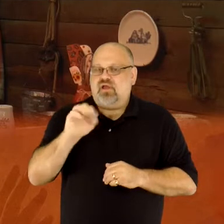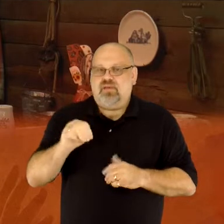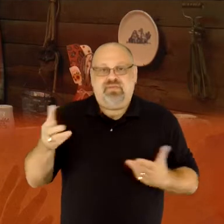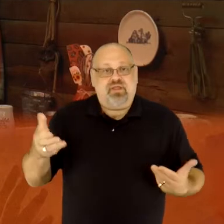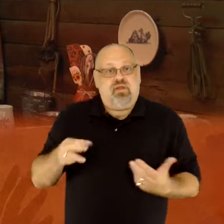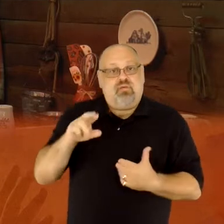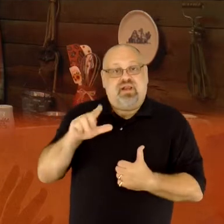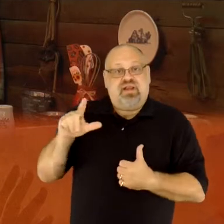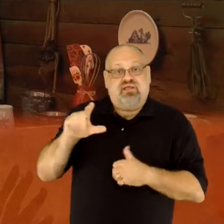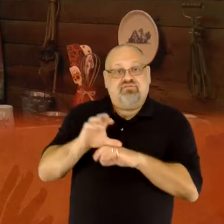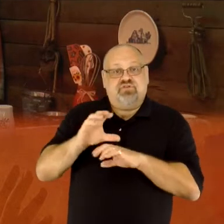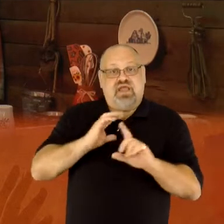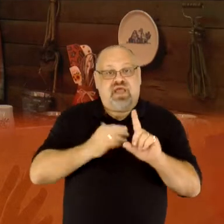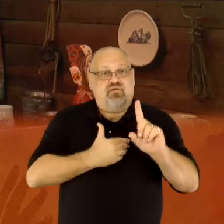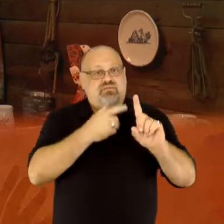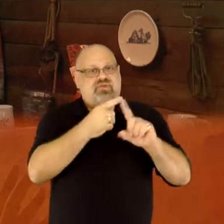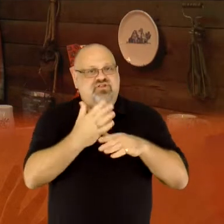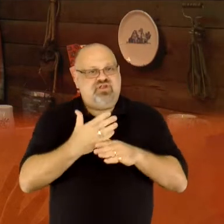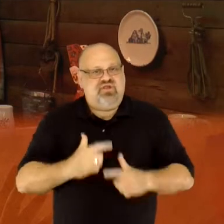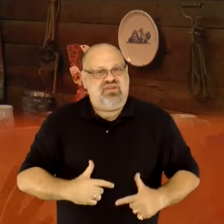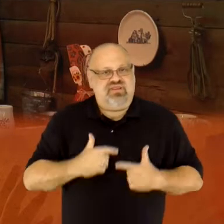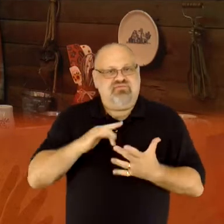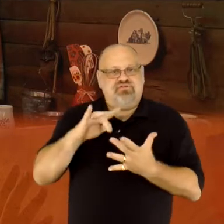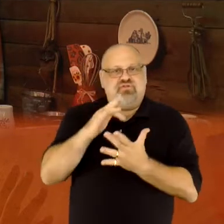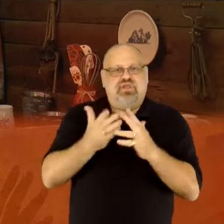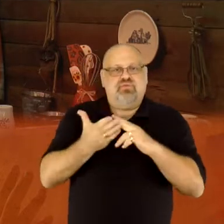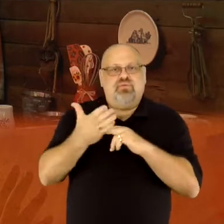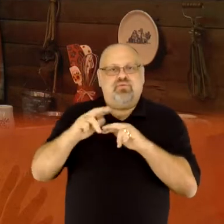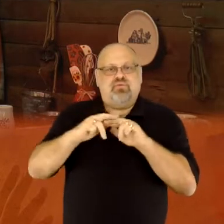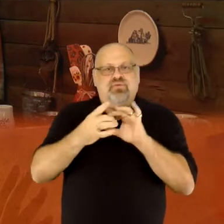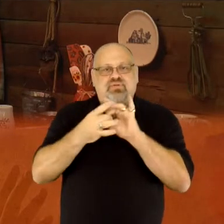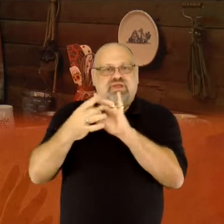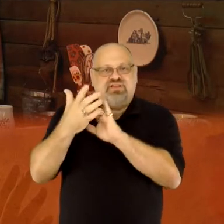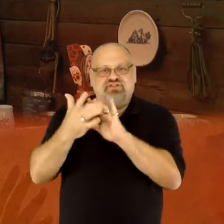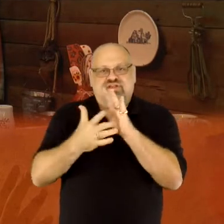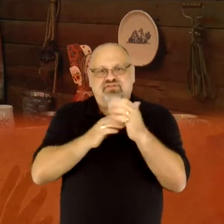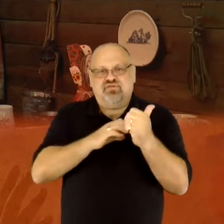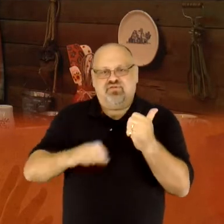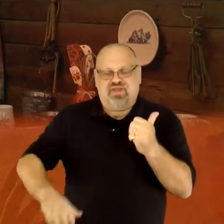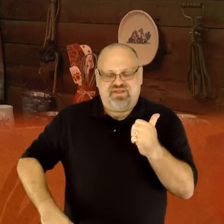Life Church our mission is to share life's journey through growing relationship with Jesus Christ.